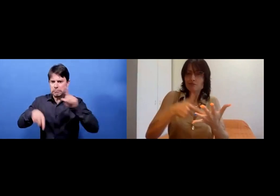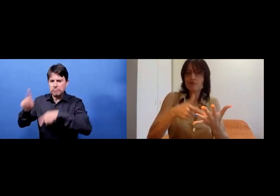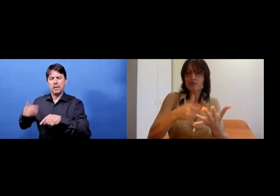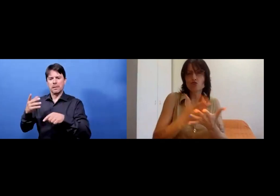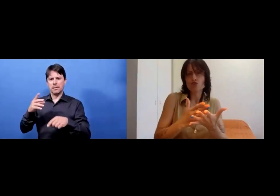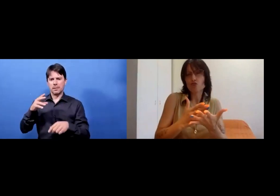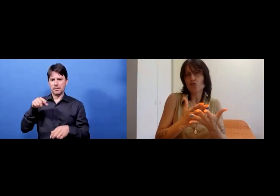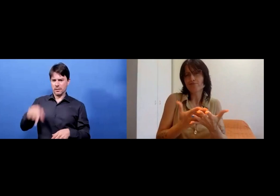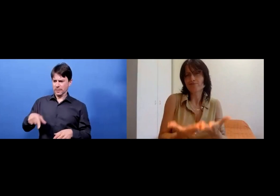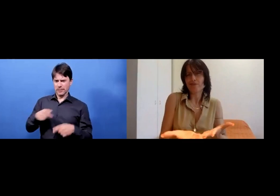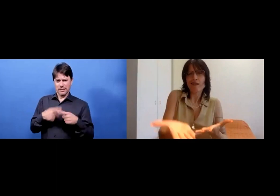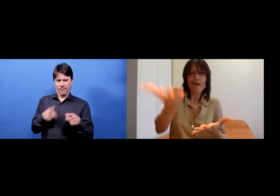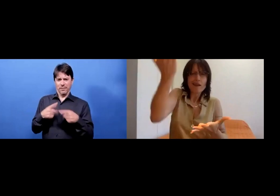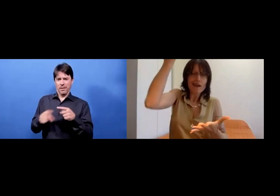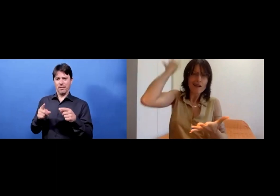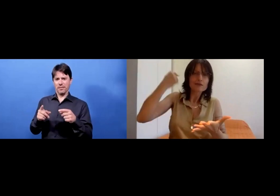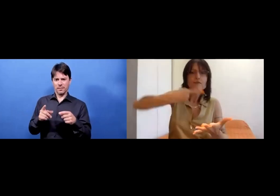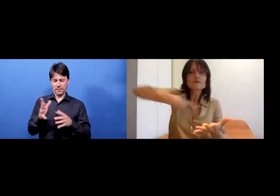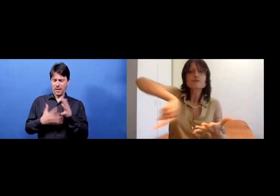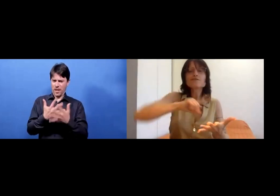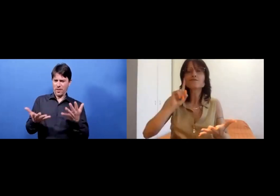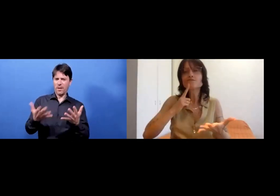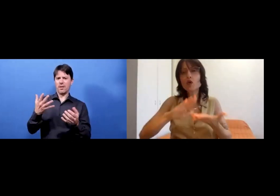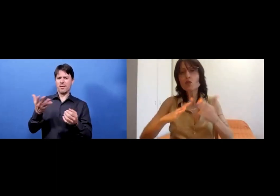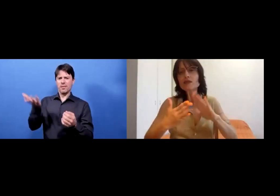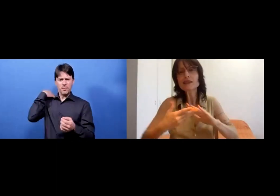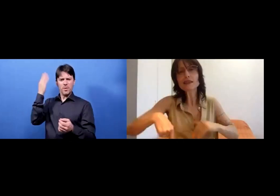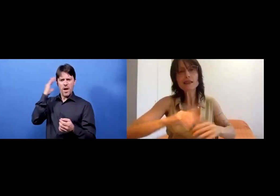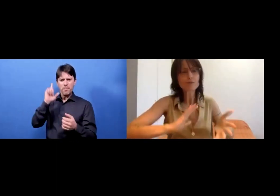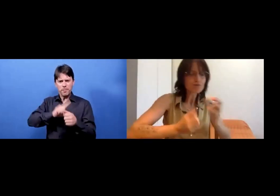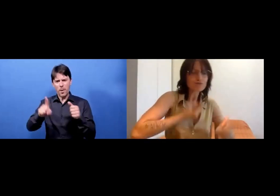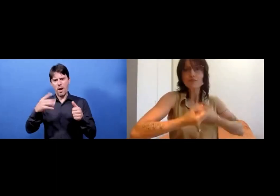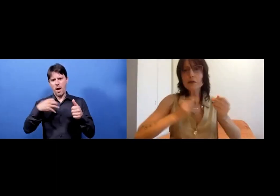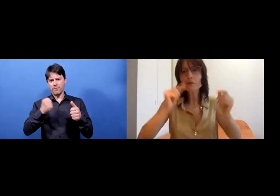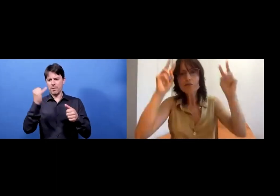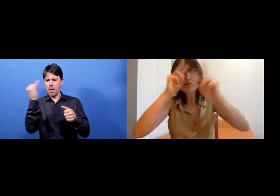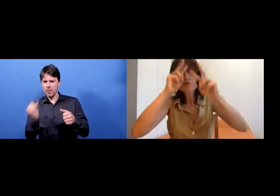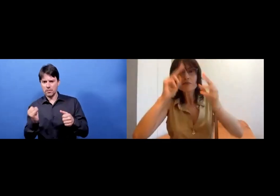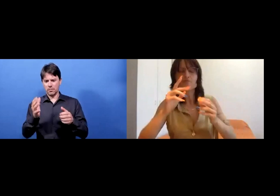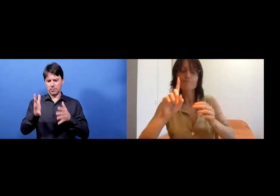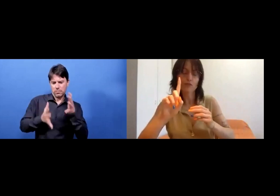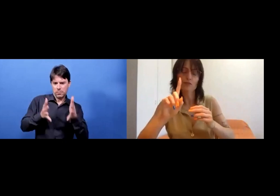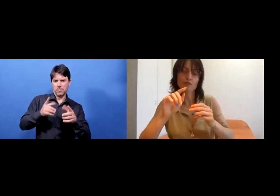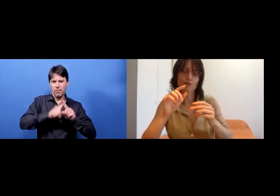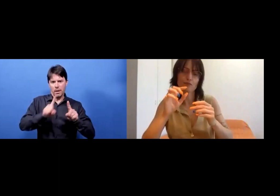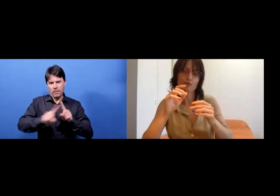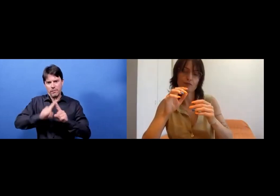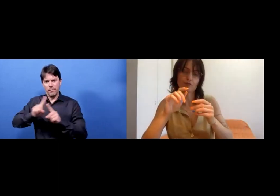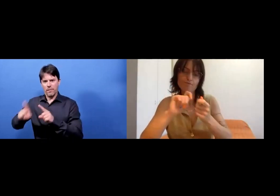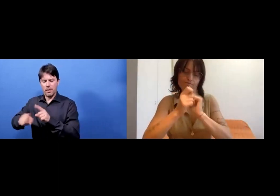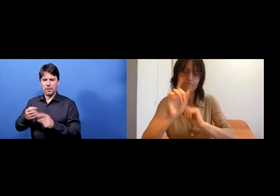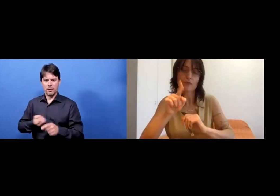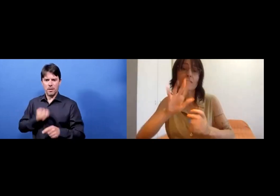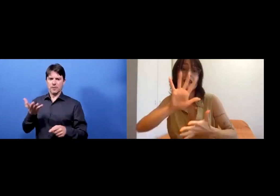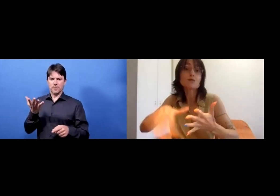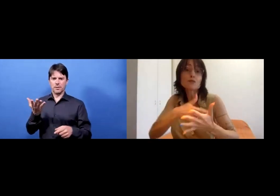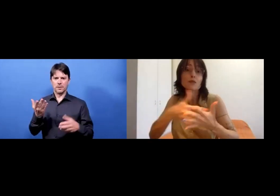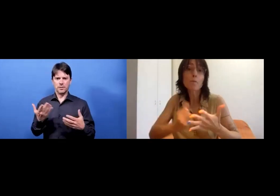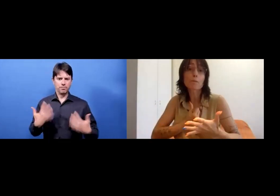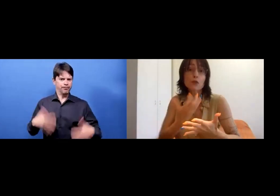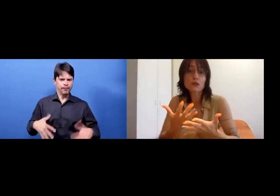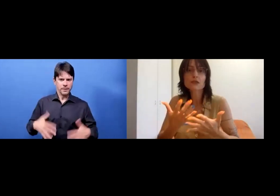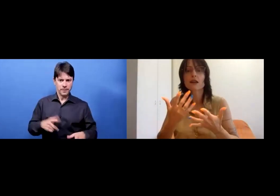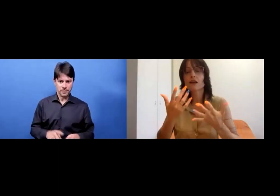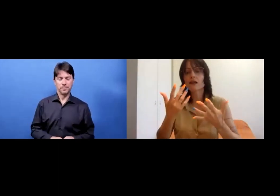Sign language poetry has been around for centuries, but we have been using it as something natural, not special.